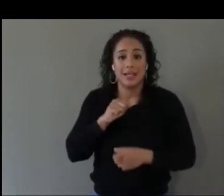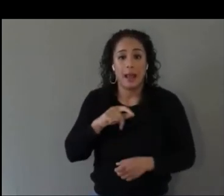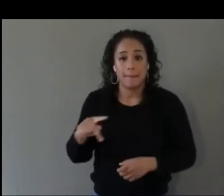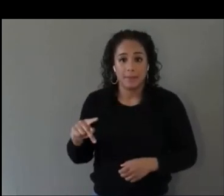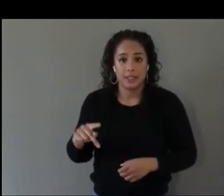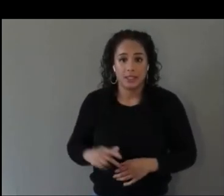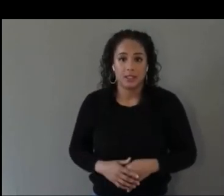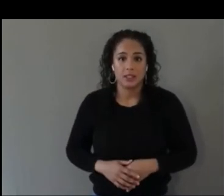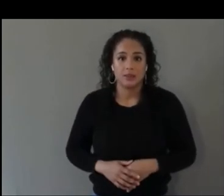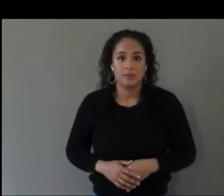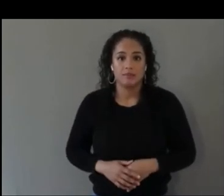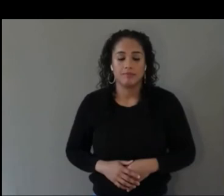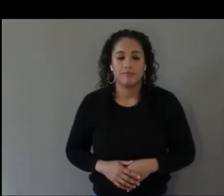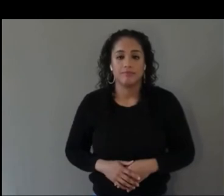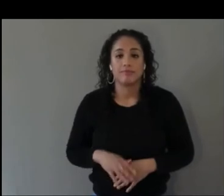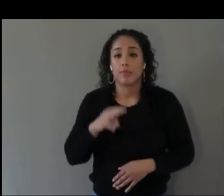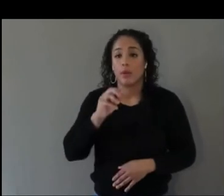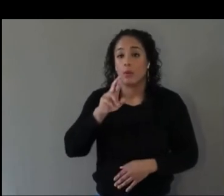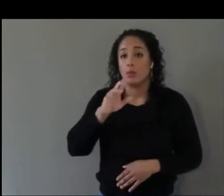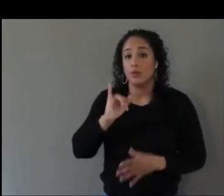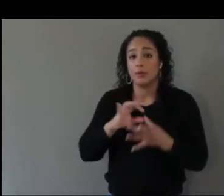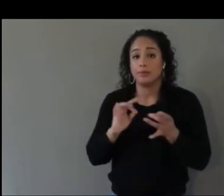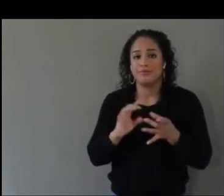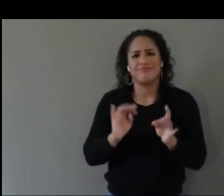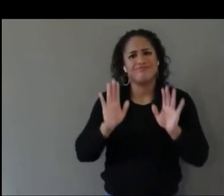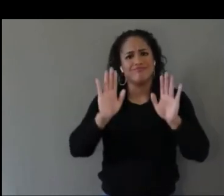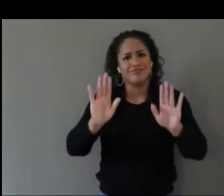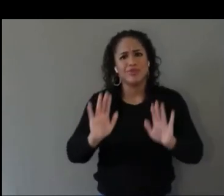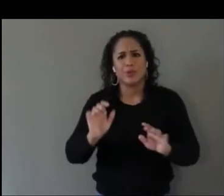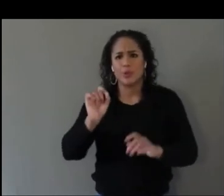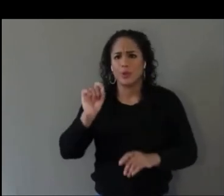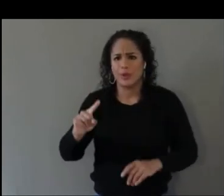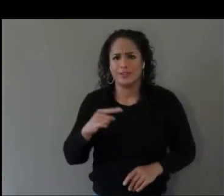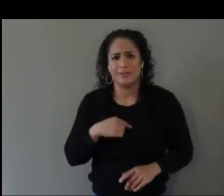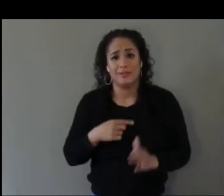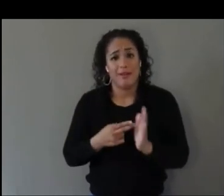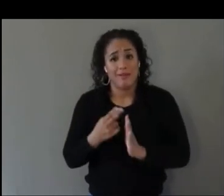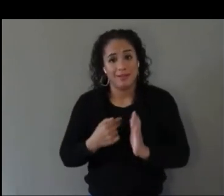That's a really great question and one I think about quite a bit. This is Mari.